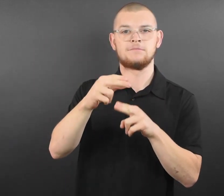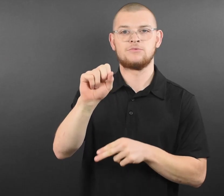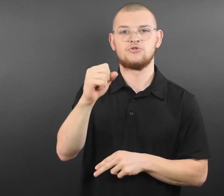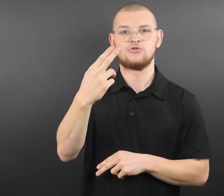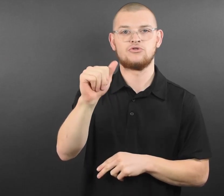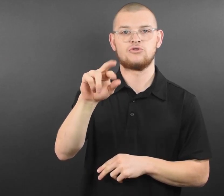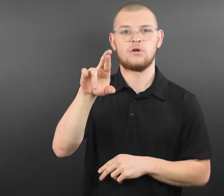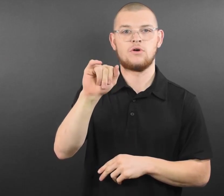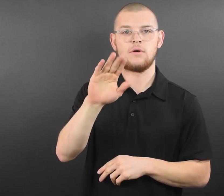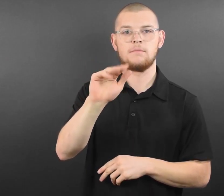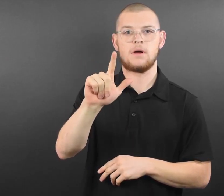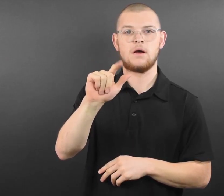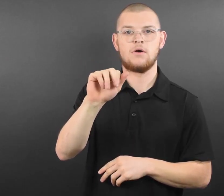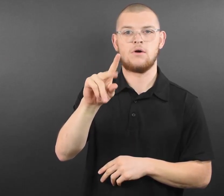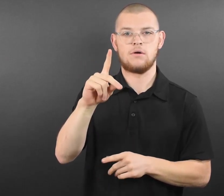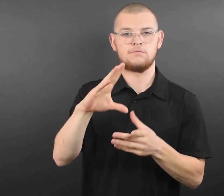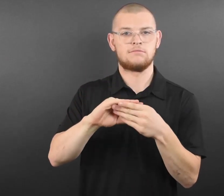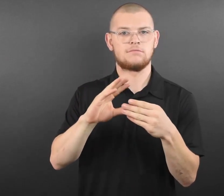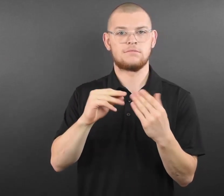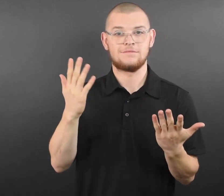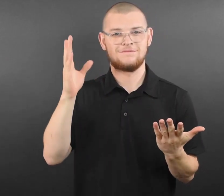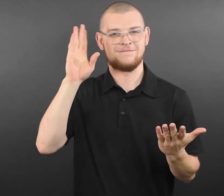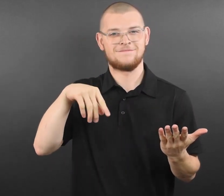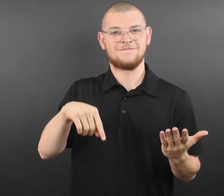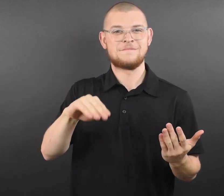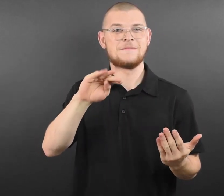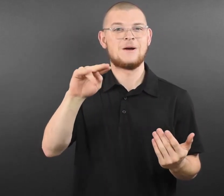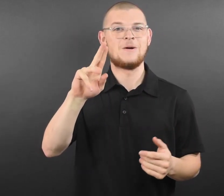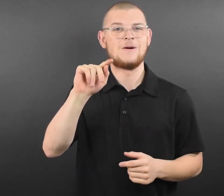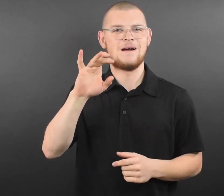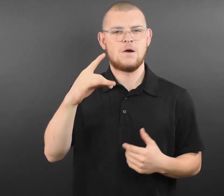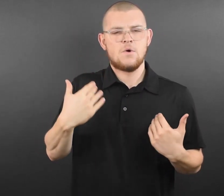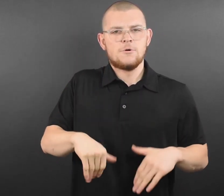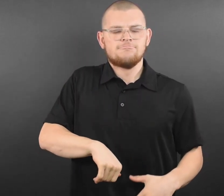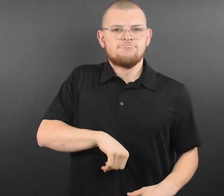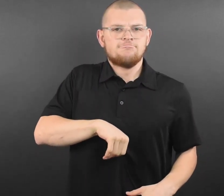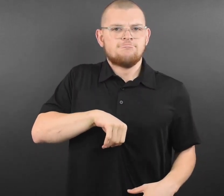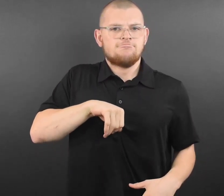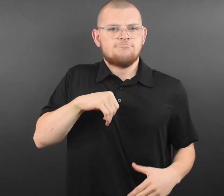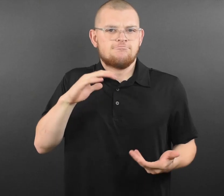Walz and our fellow sports teams to support this crucial effort against COVID-19.”